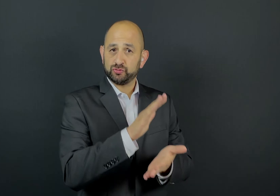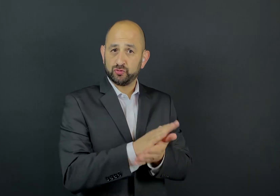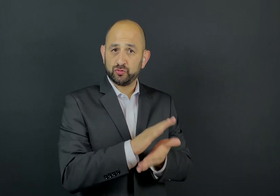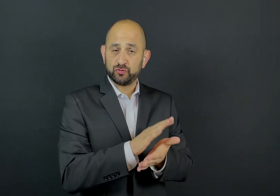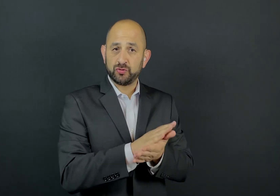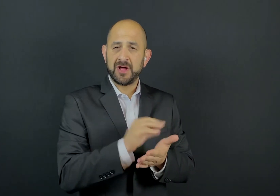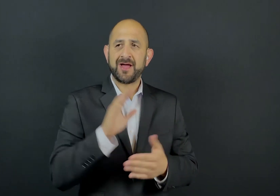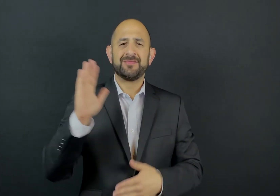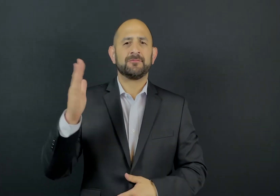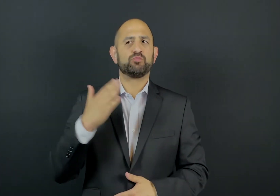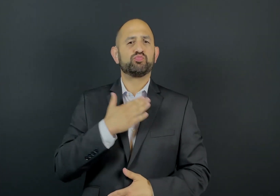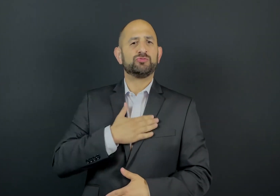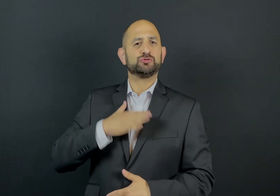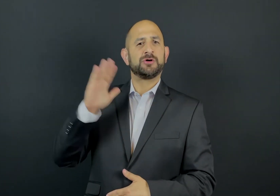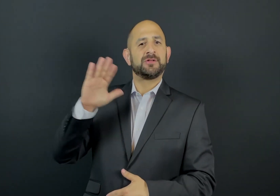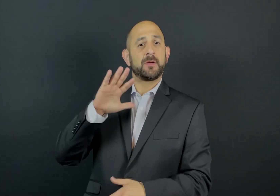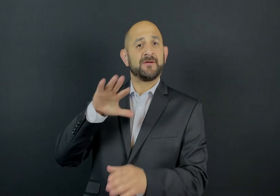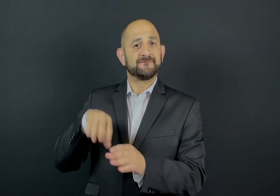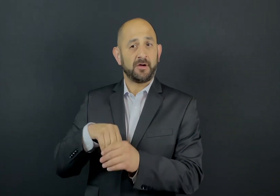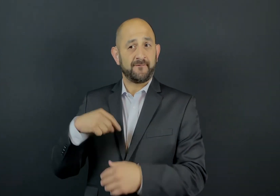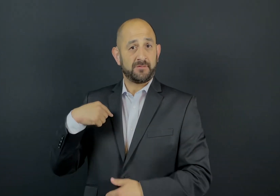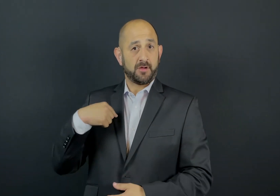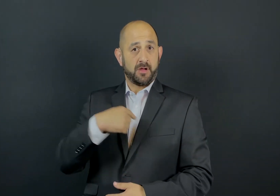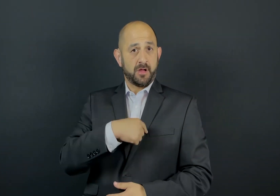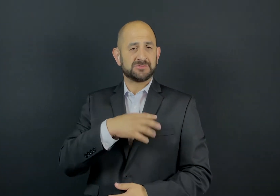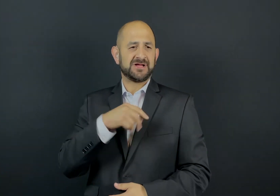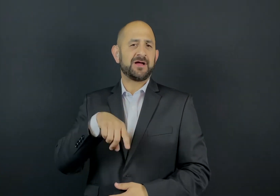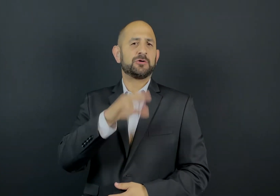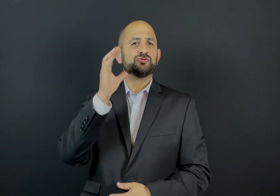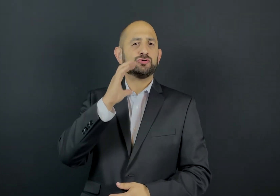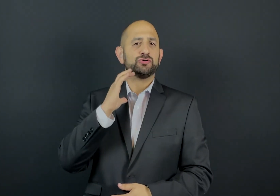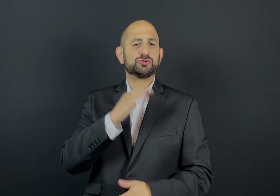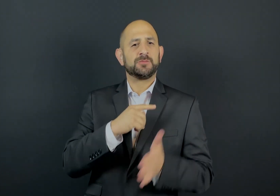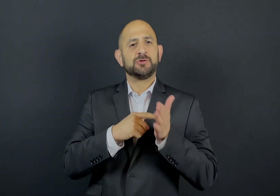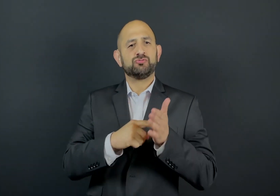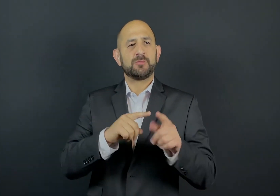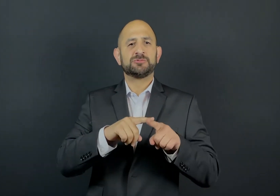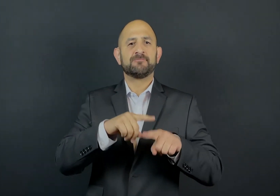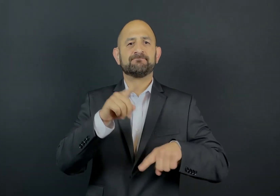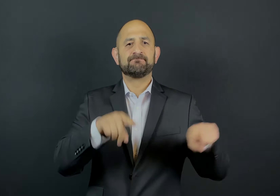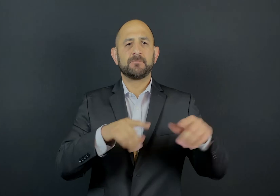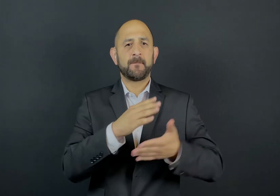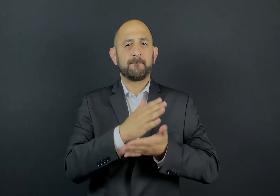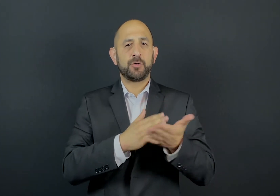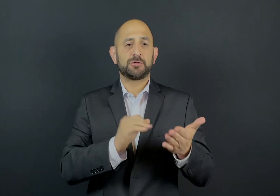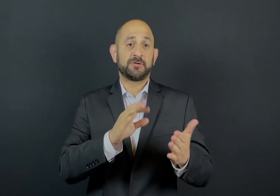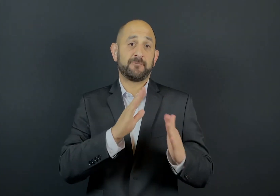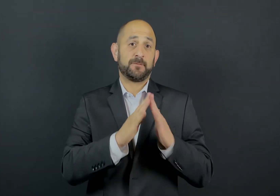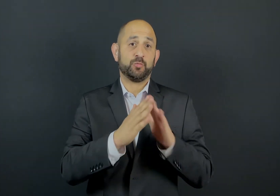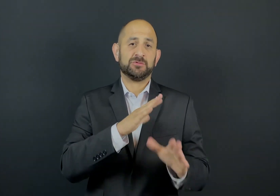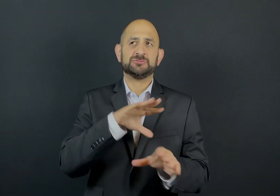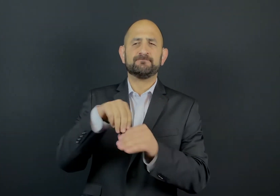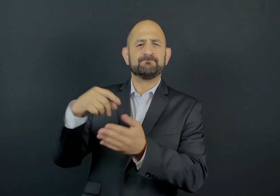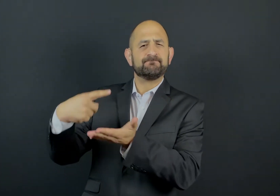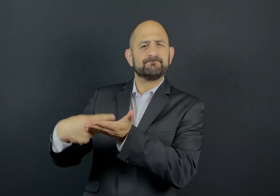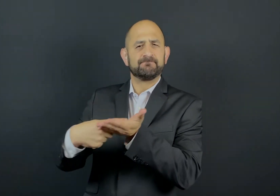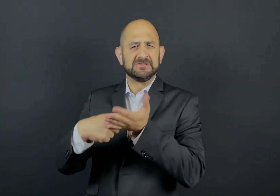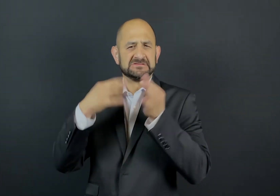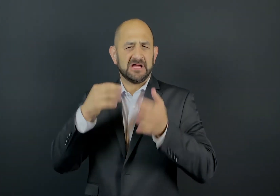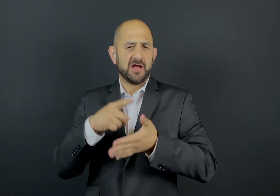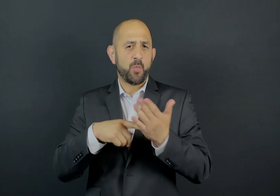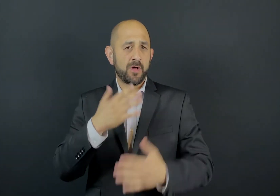and selection process that led to Clara Baldwin’s appointment as Acting AKSD Supervisor.